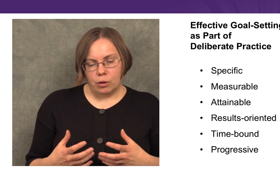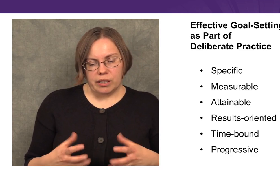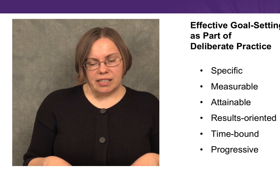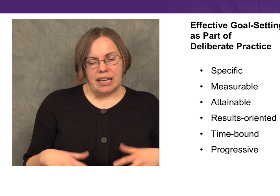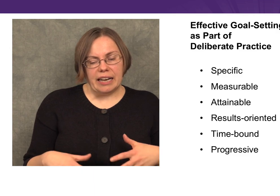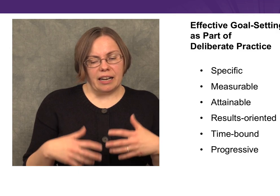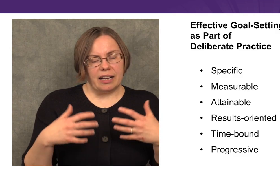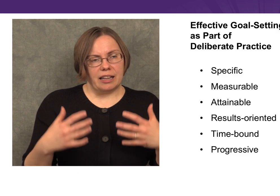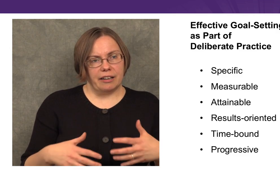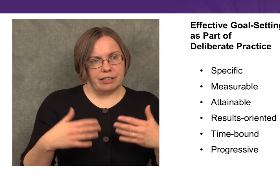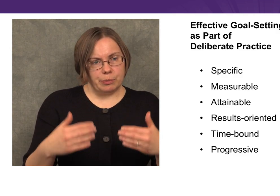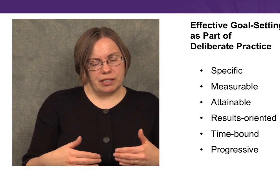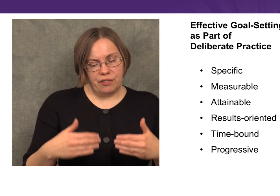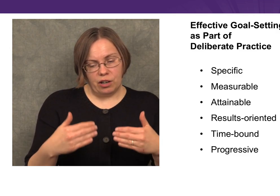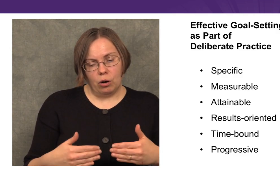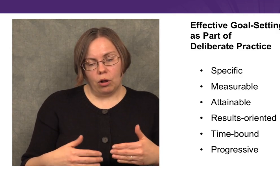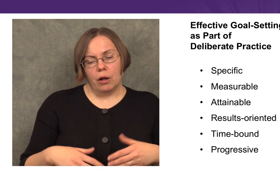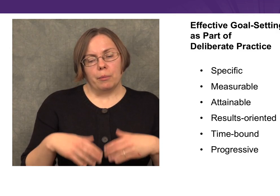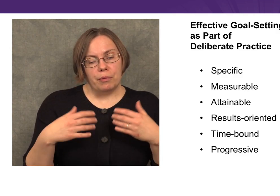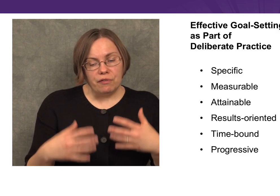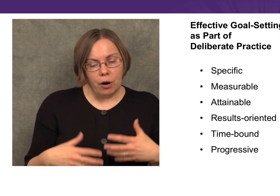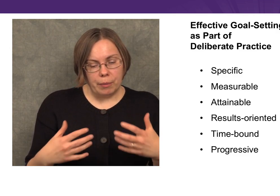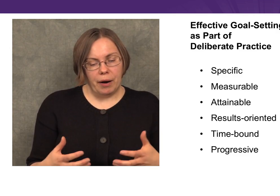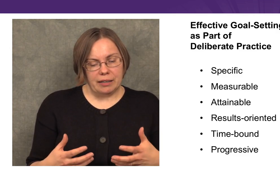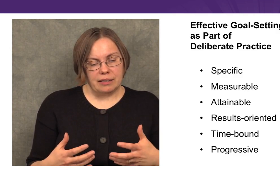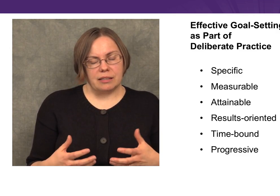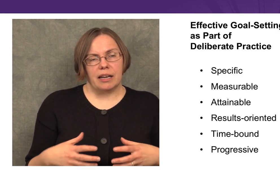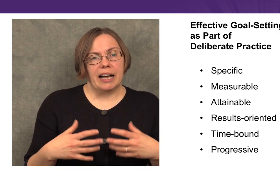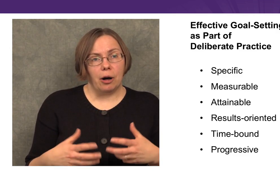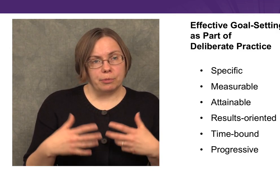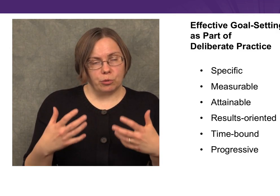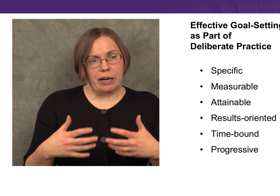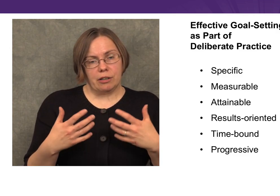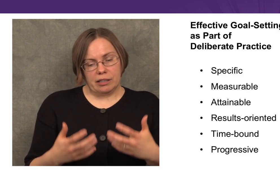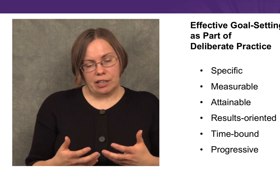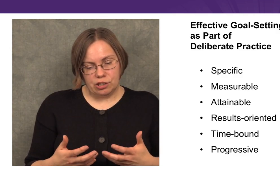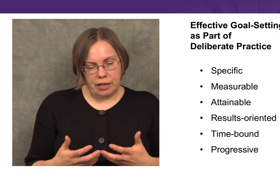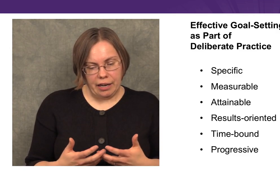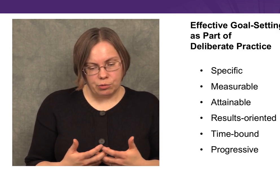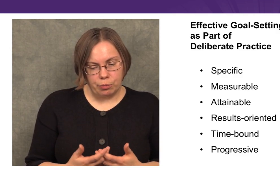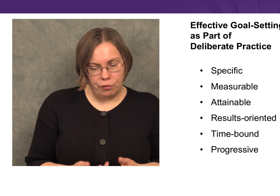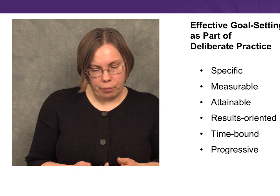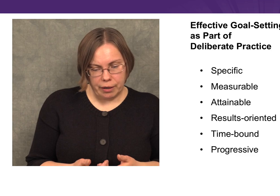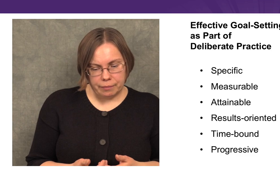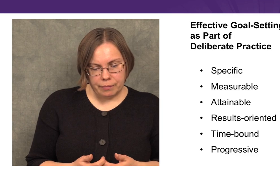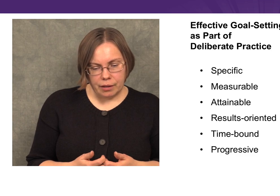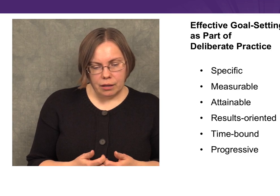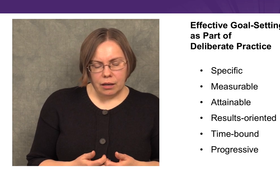so setting a clear and specific goal before we practice can help direct our attention as we’re performing.